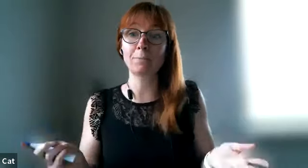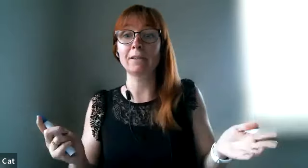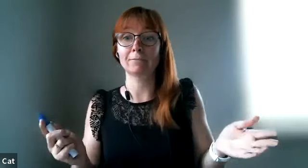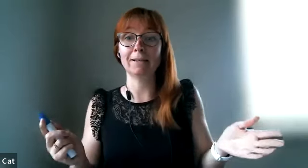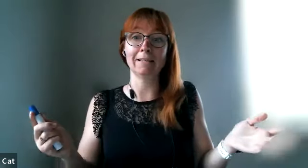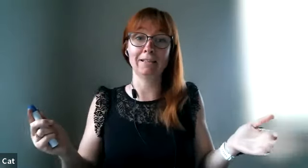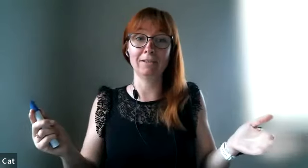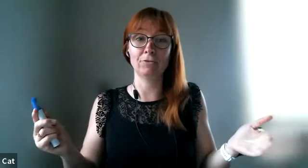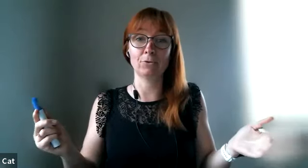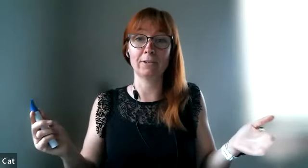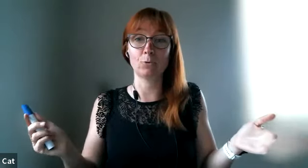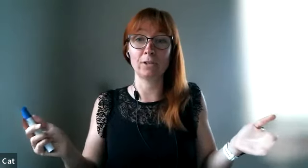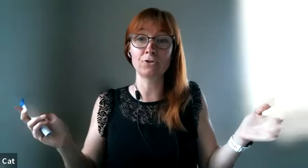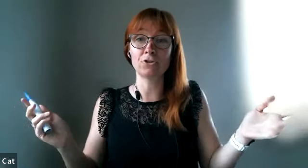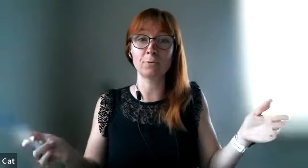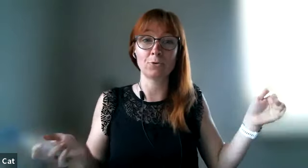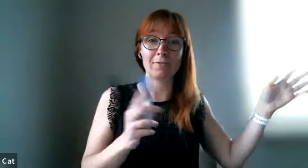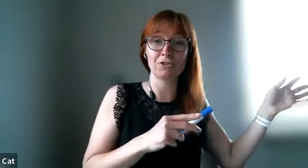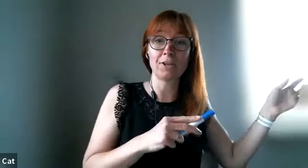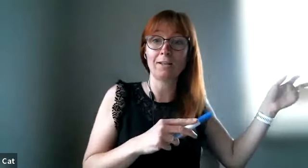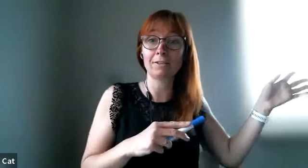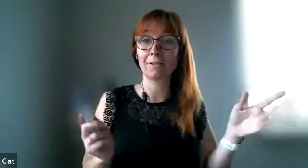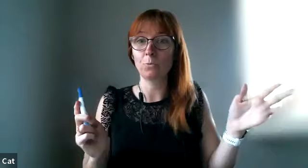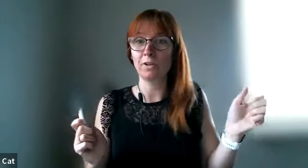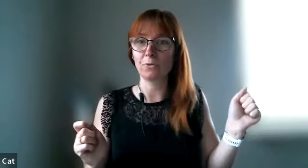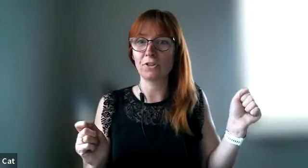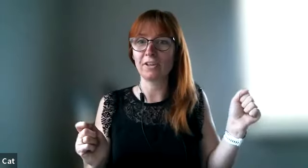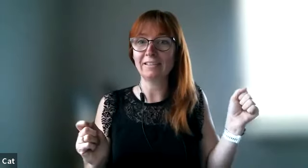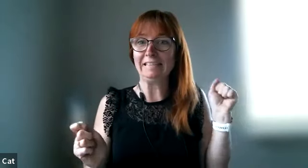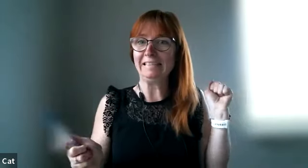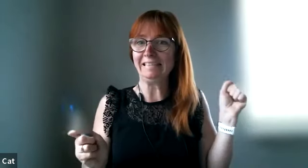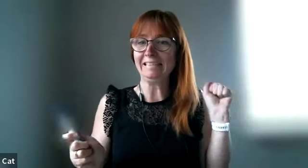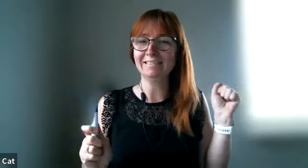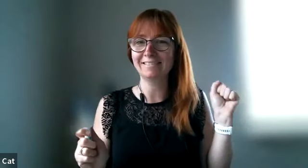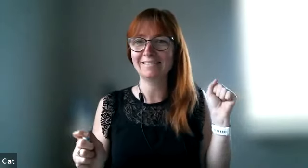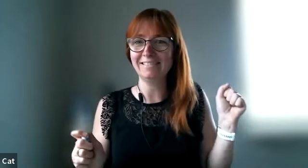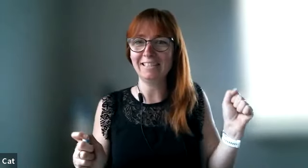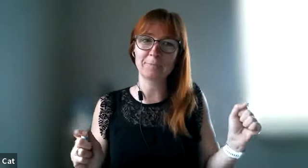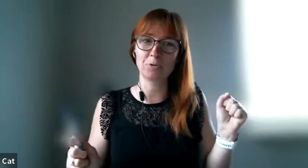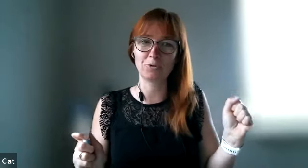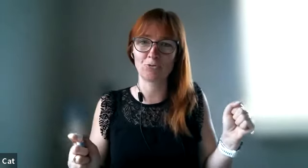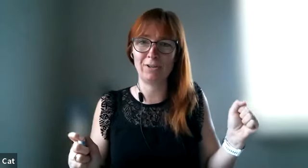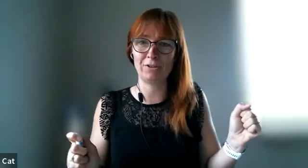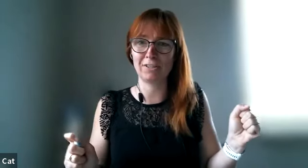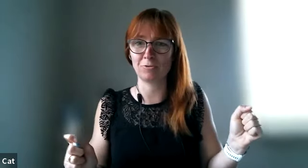me hey if you're in a relationship or you have a child where you think ah i'm going to try this out